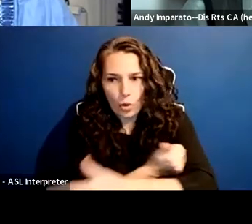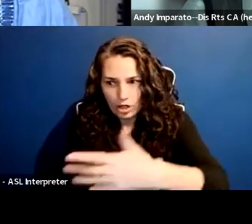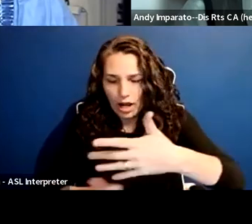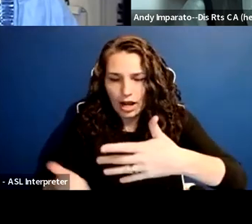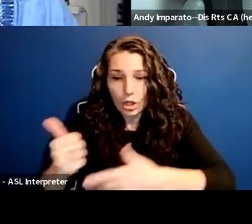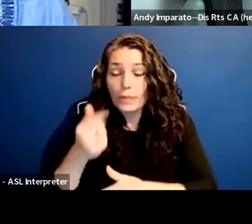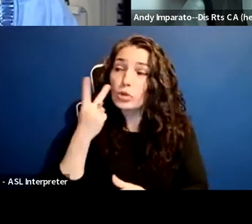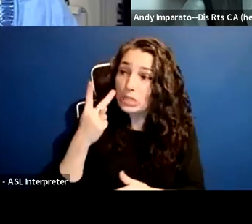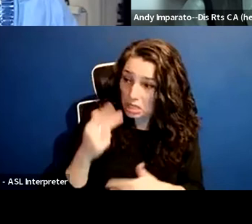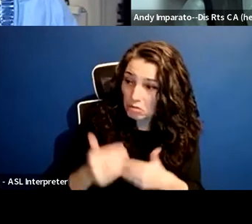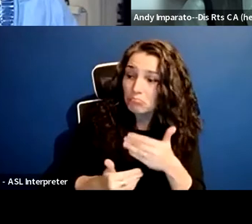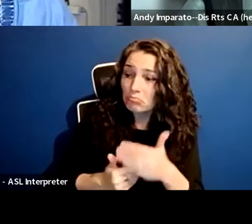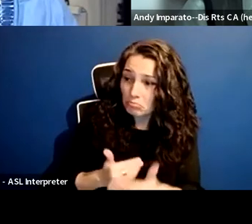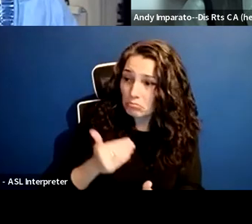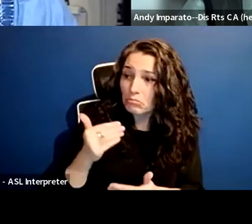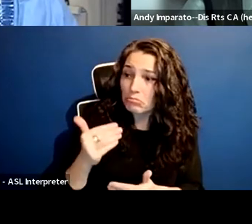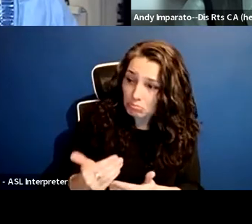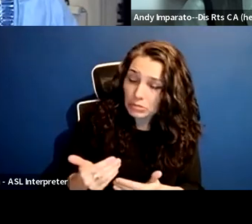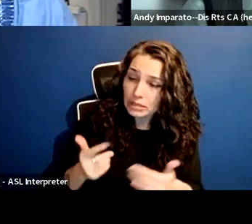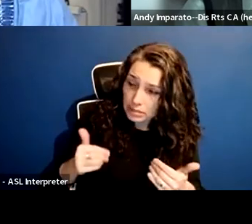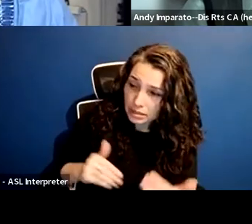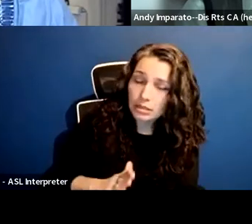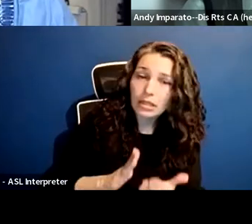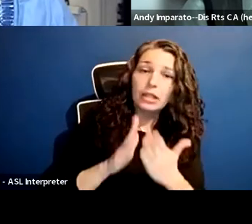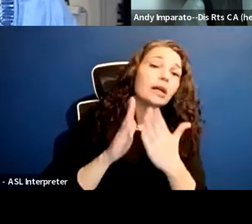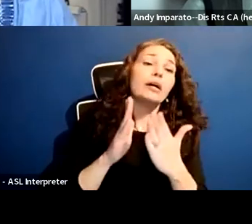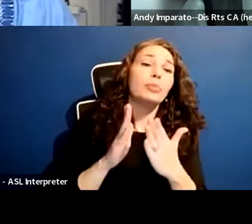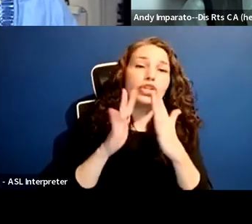in diversity and diverse representation at those levels,